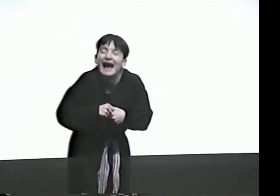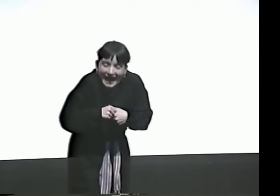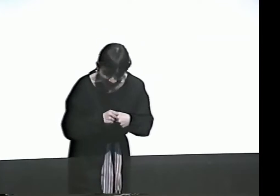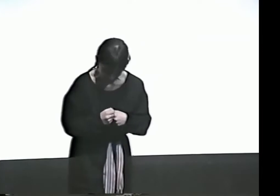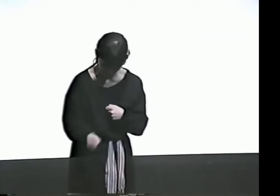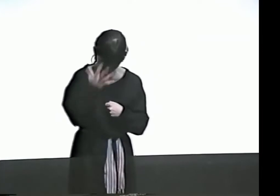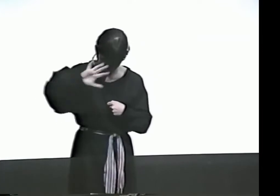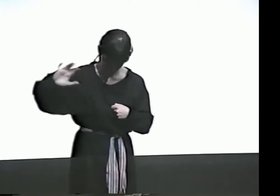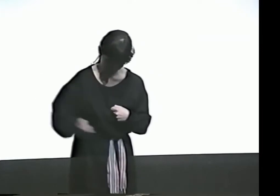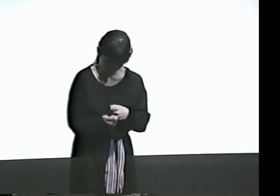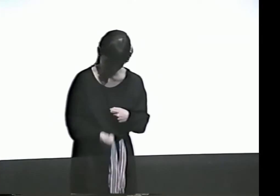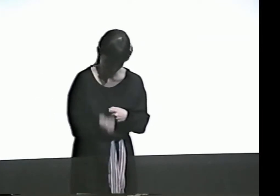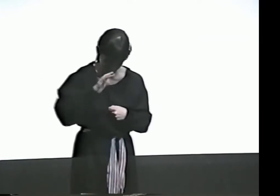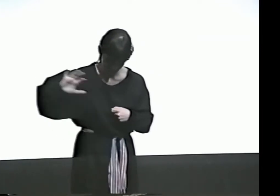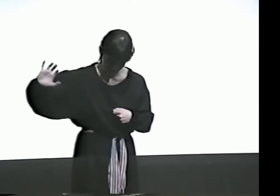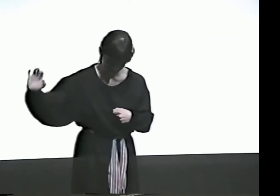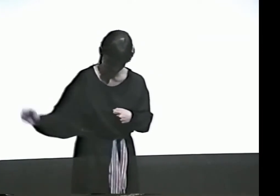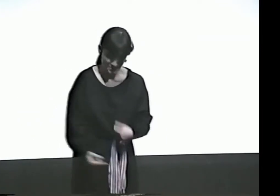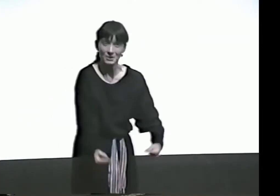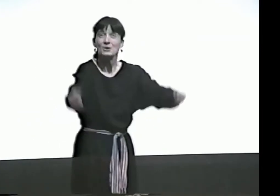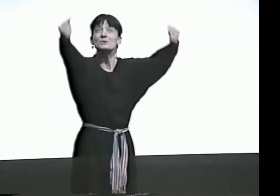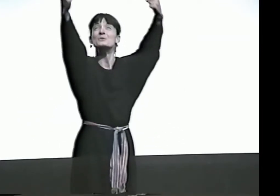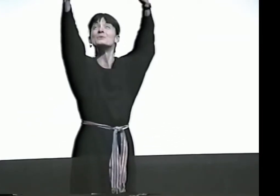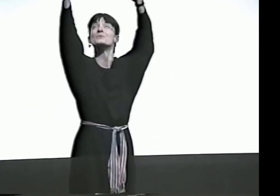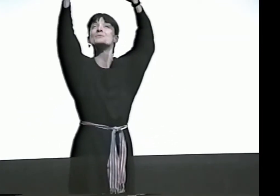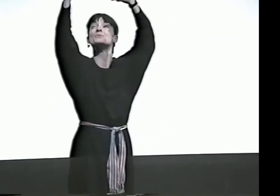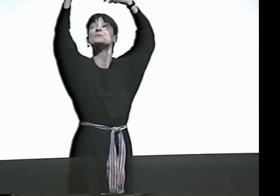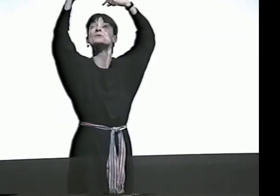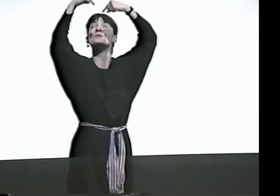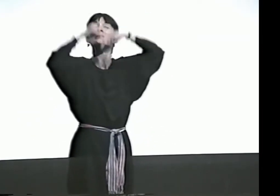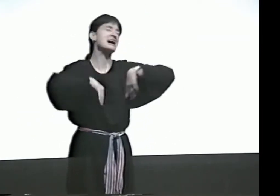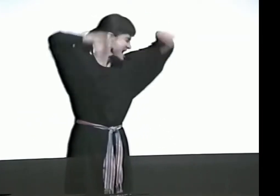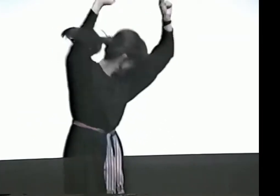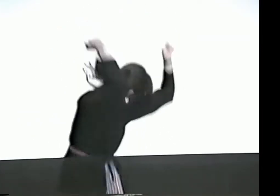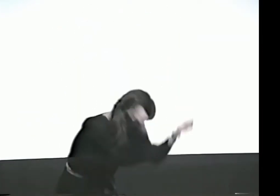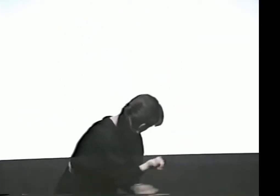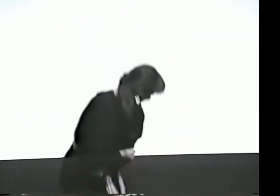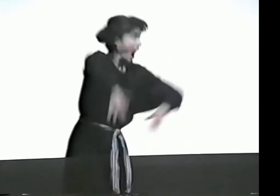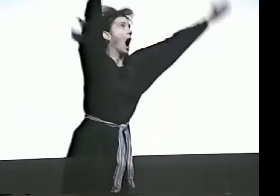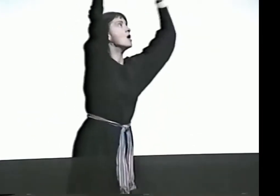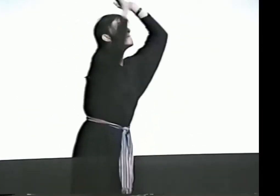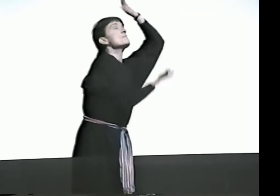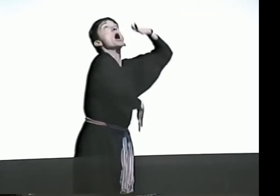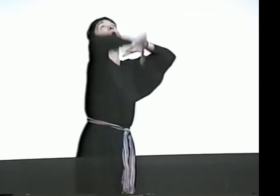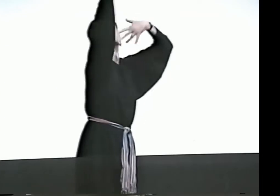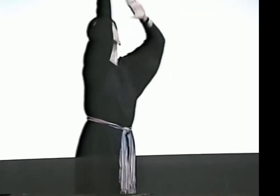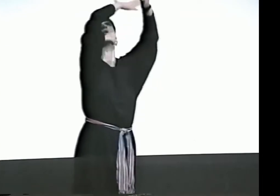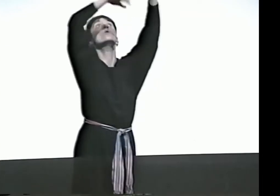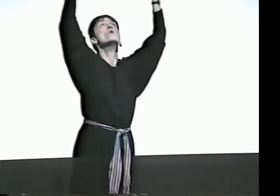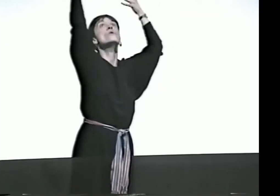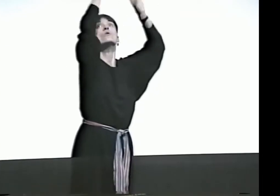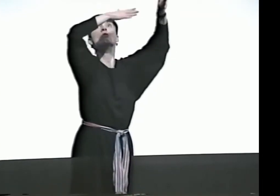[WHISTLING] [EXPLOSION]